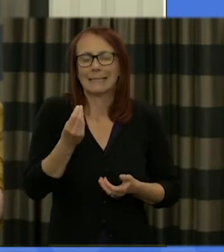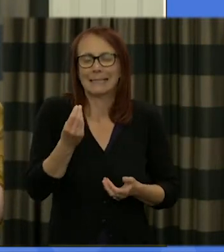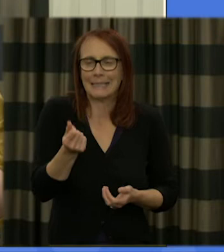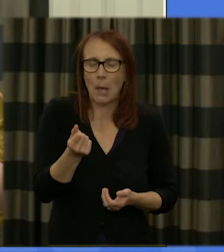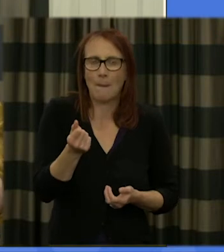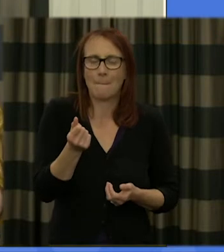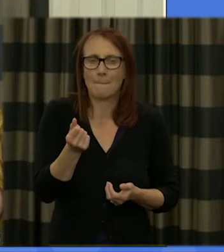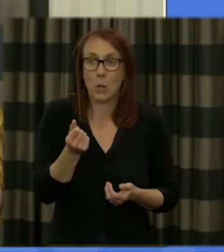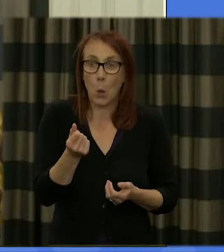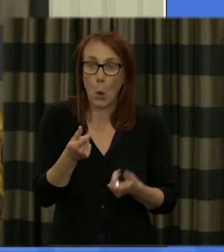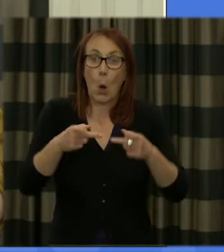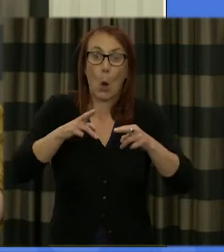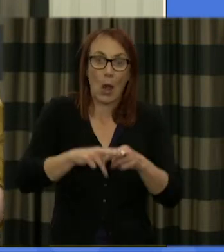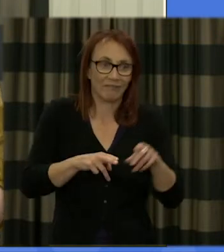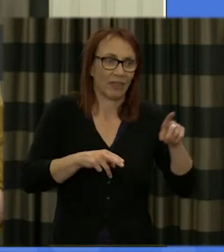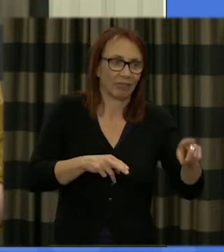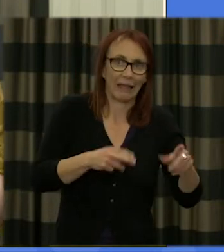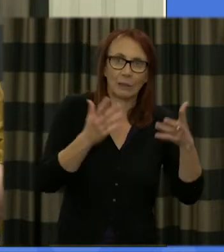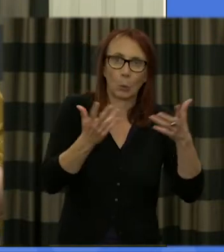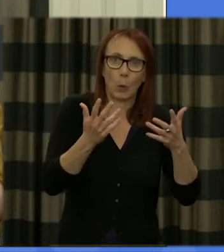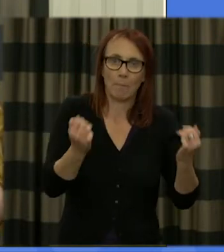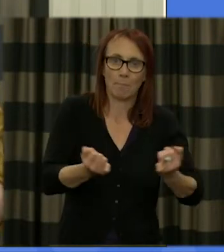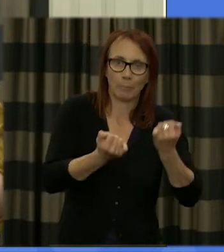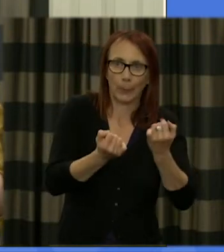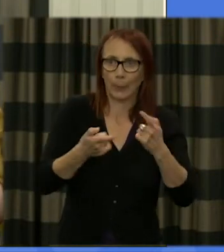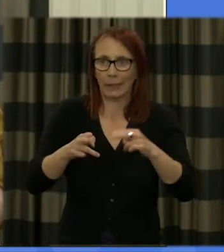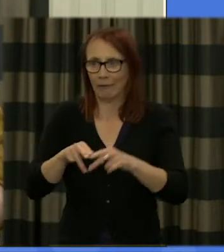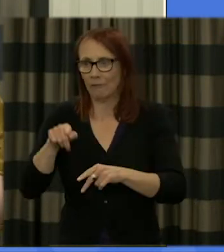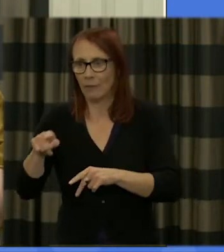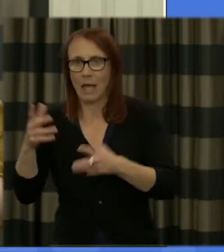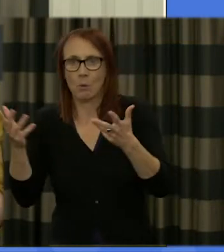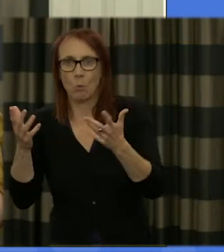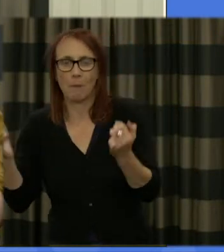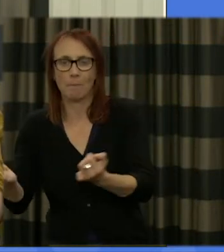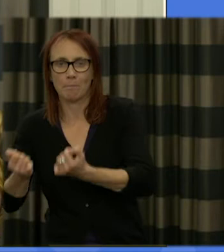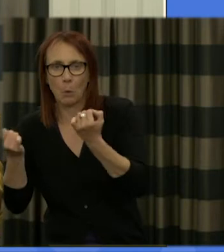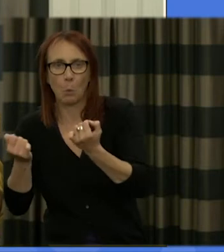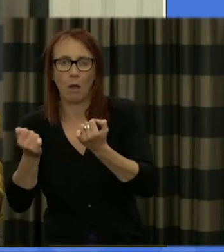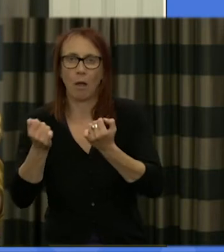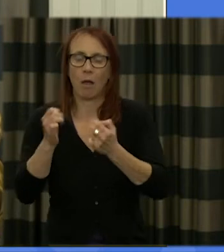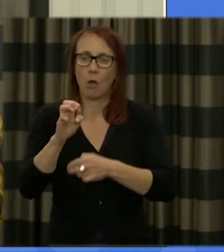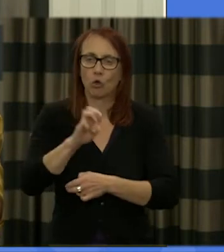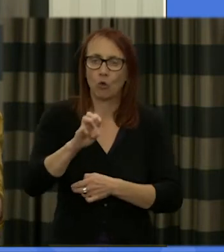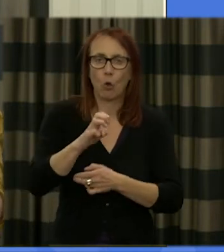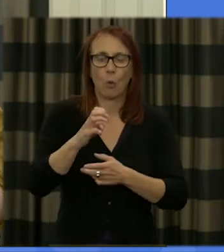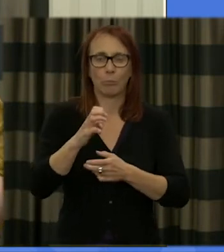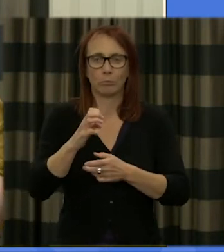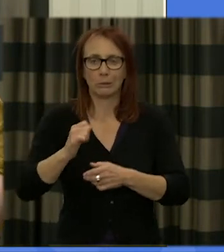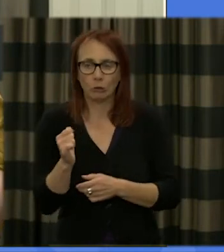well if we want to do this where did the powers lie are these exercises European level it's a mastic level it devolved level at local level can these things